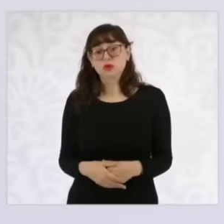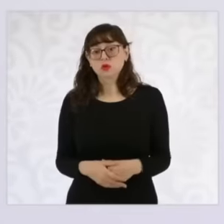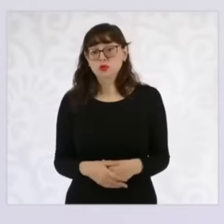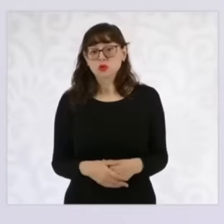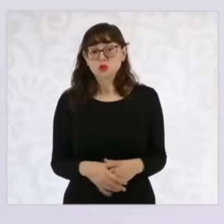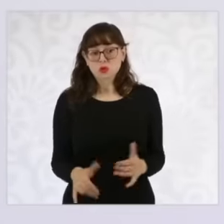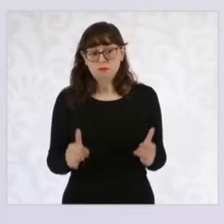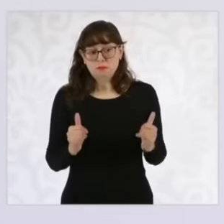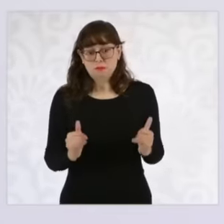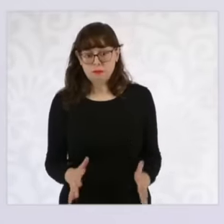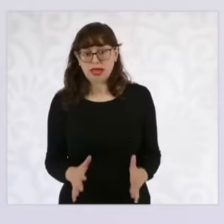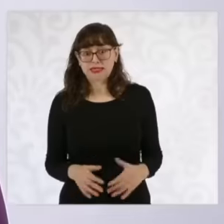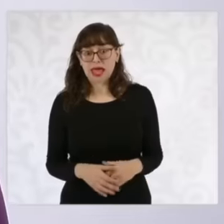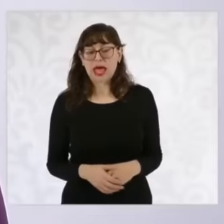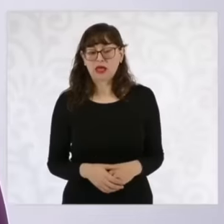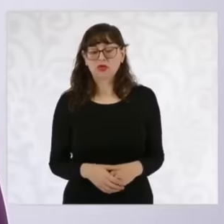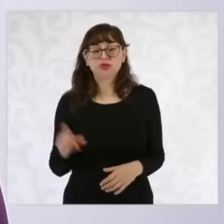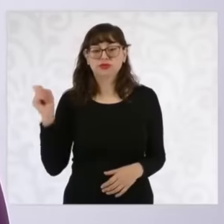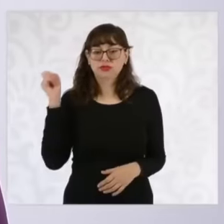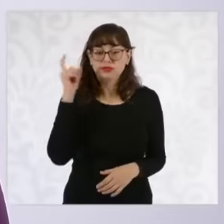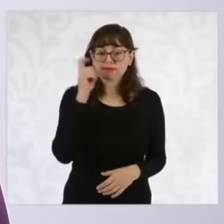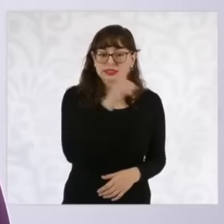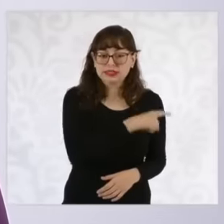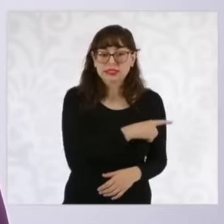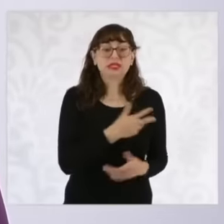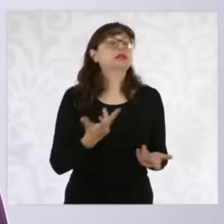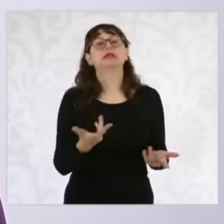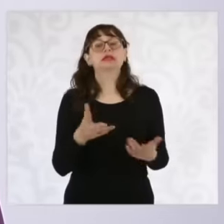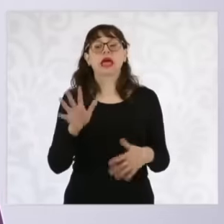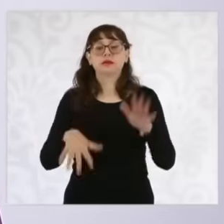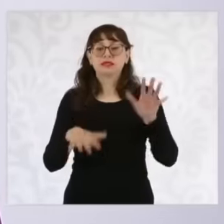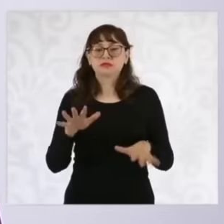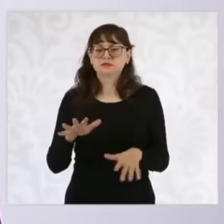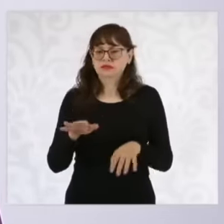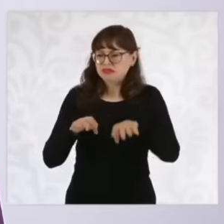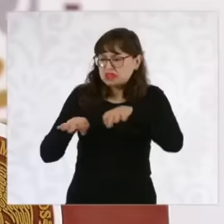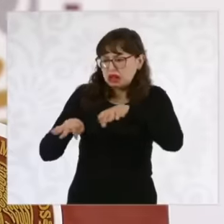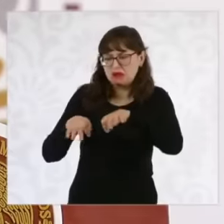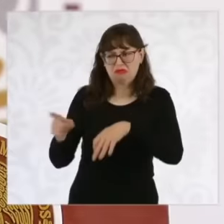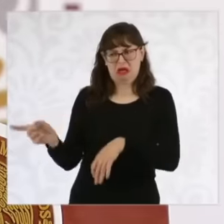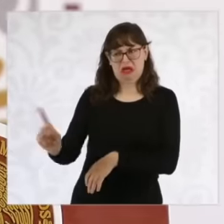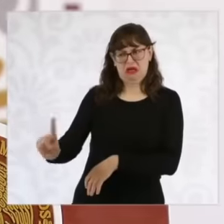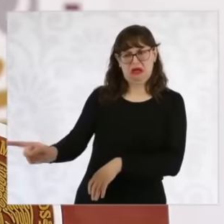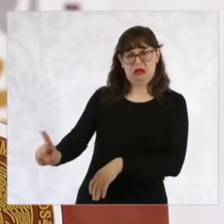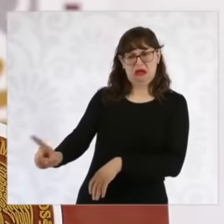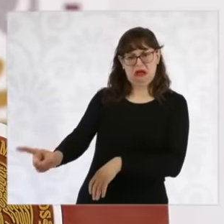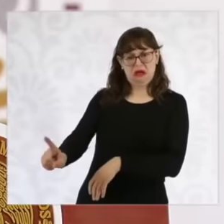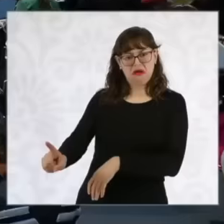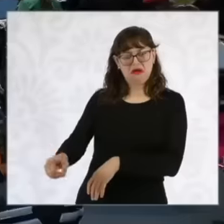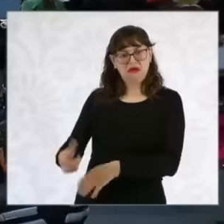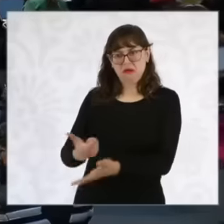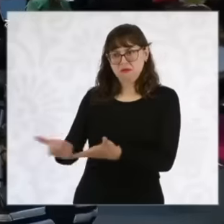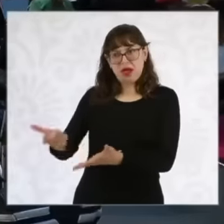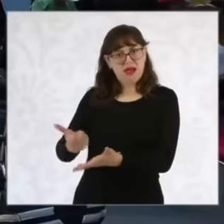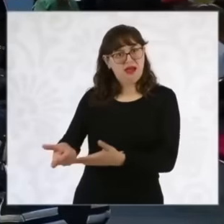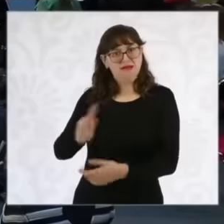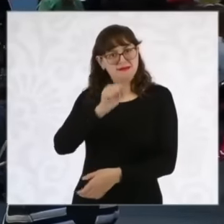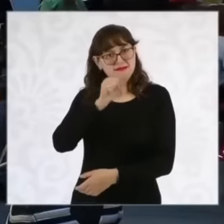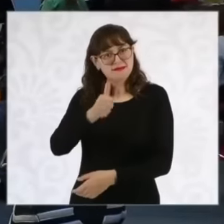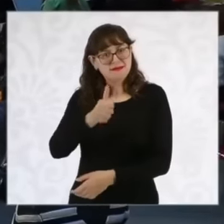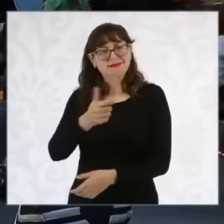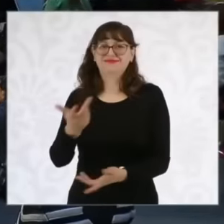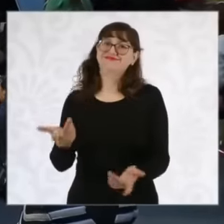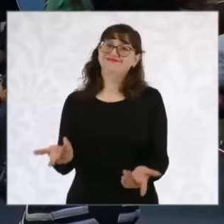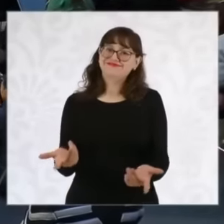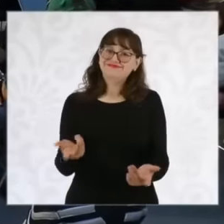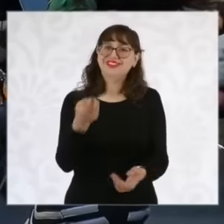difficult job complex and In general, it is not well recognized and, well, it is not paid. Furthermore,